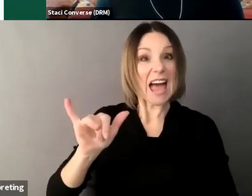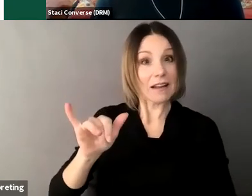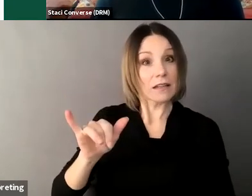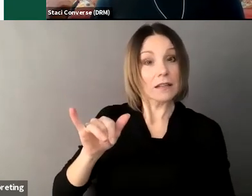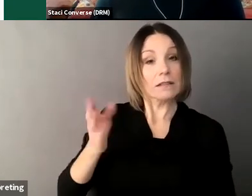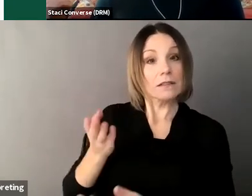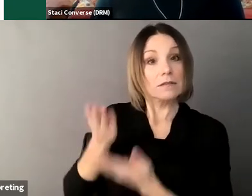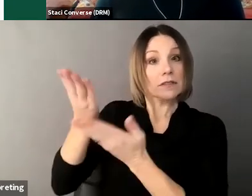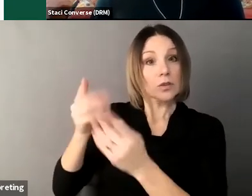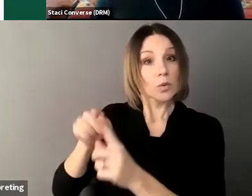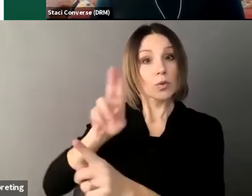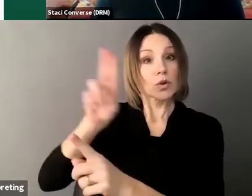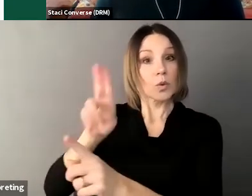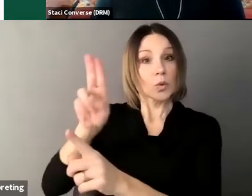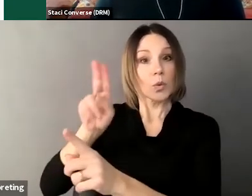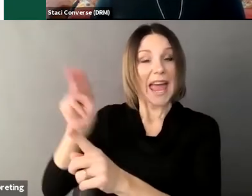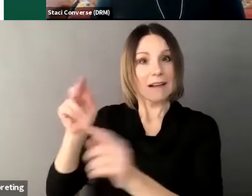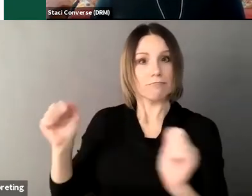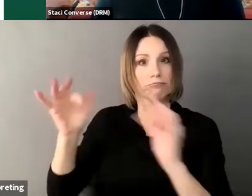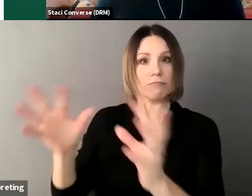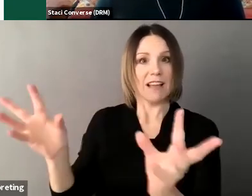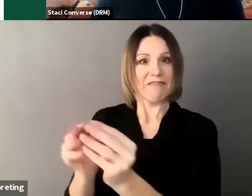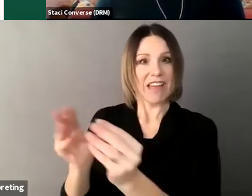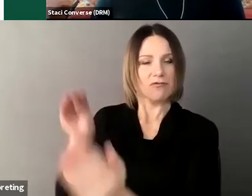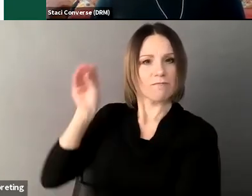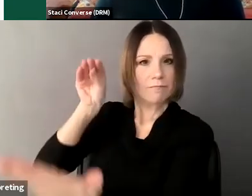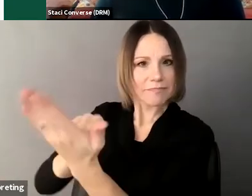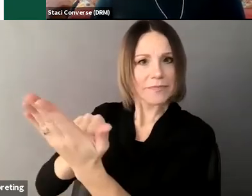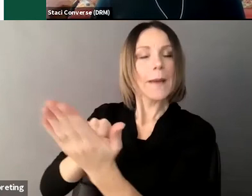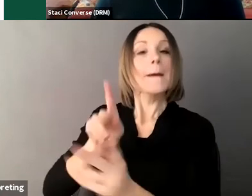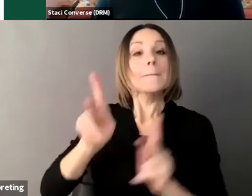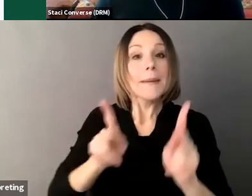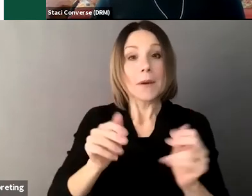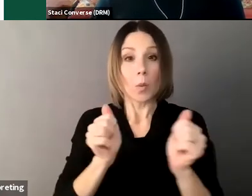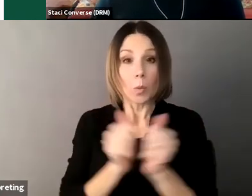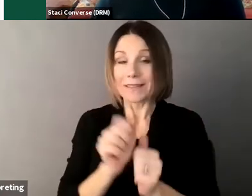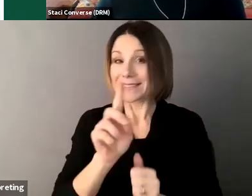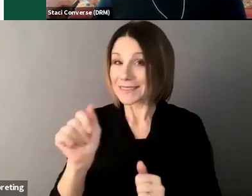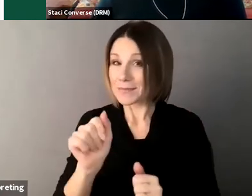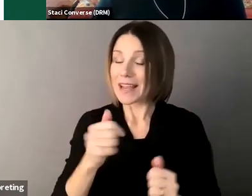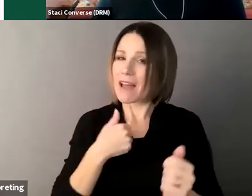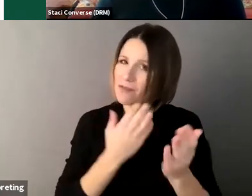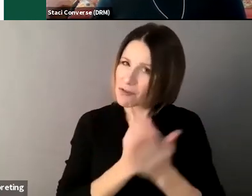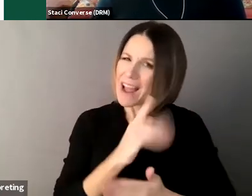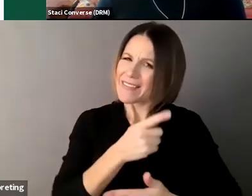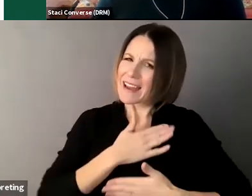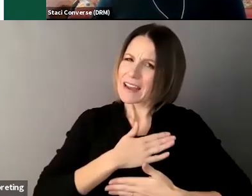Disabilities it specifically says persons with disabilities enjoy legal capacity on an equal